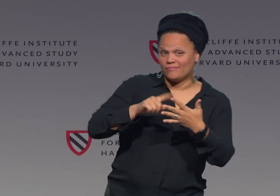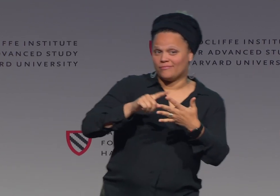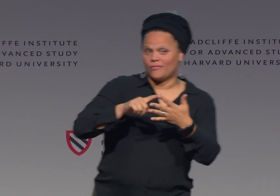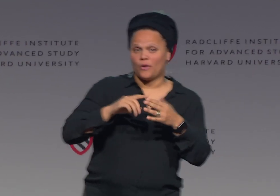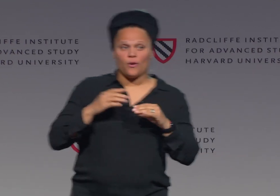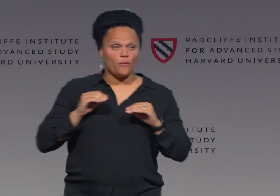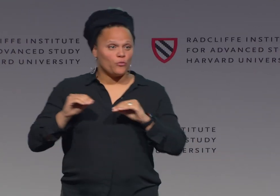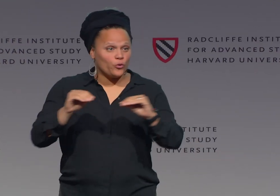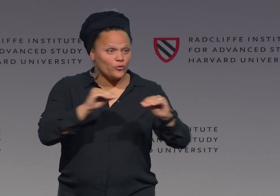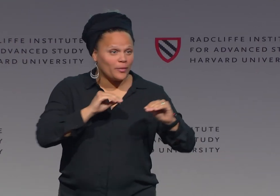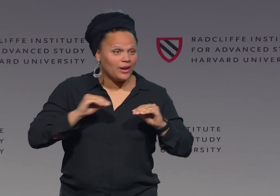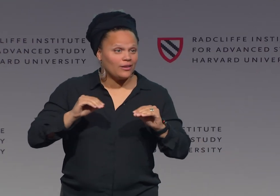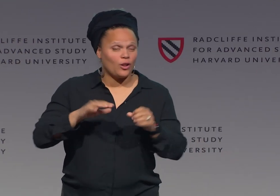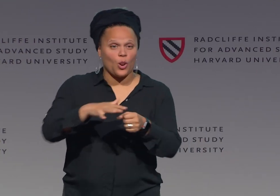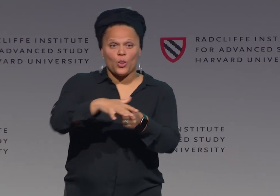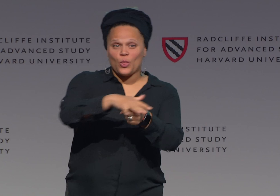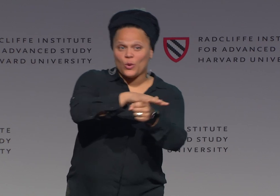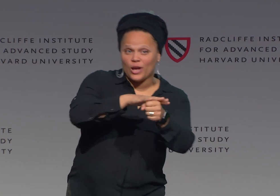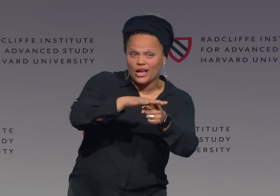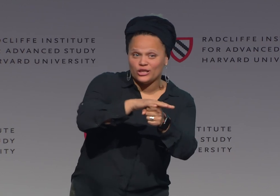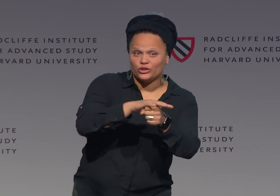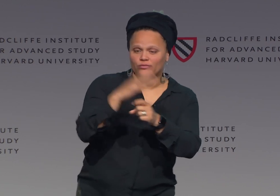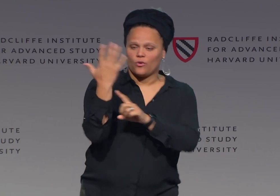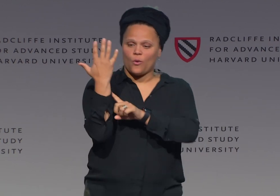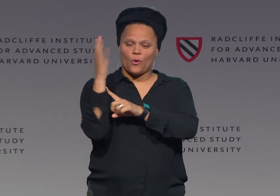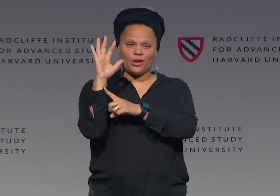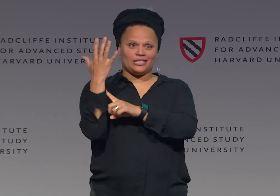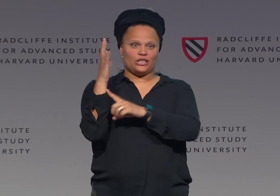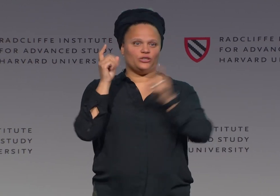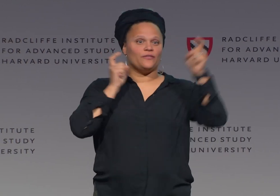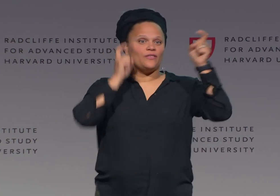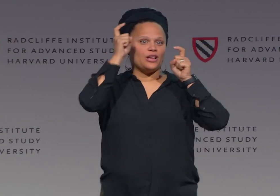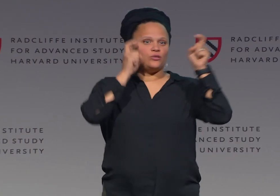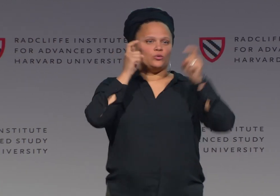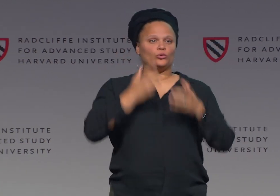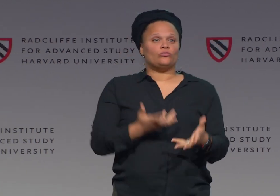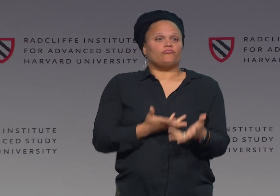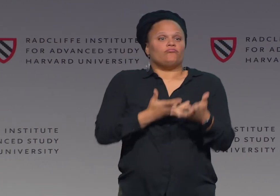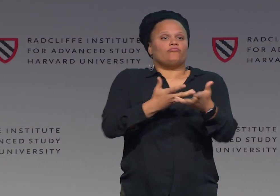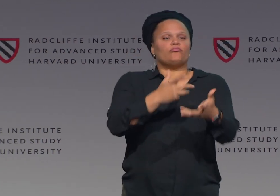those hand shapes, movement, location, orientation,